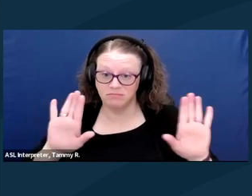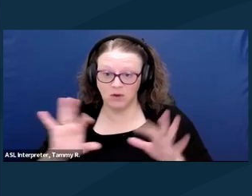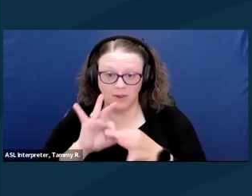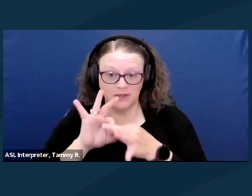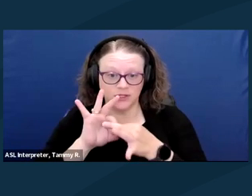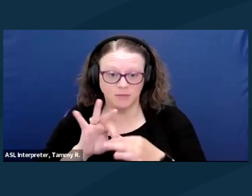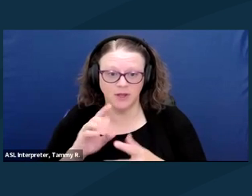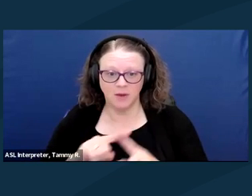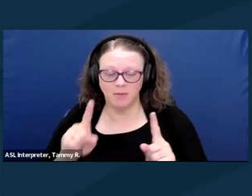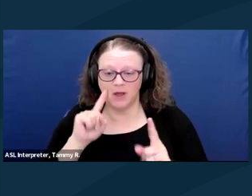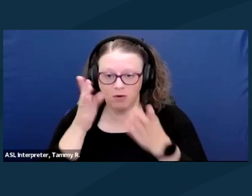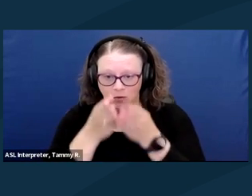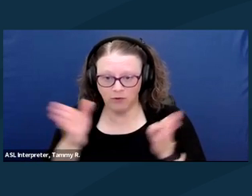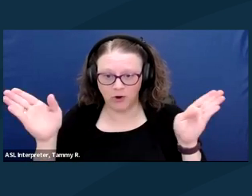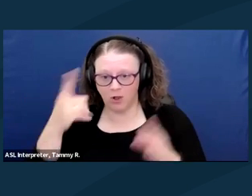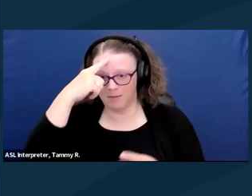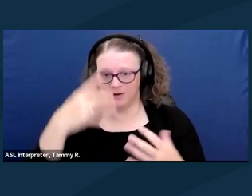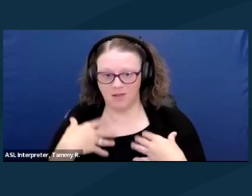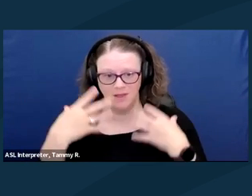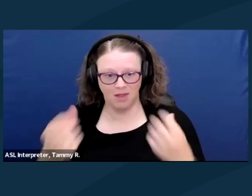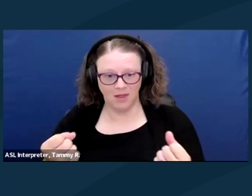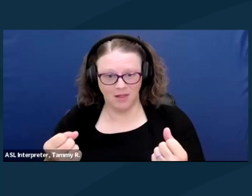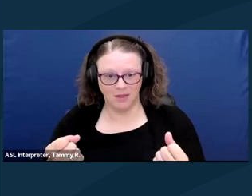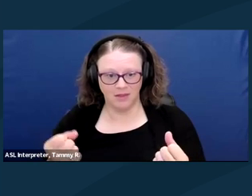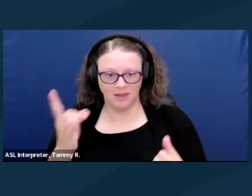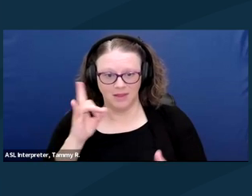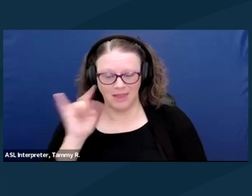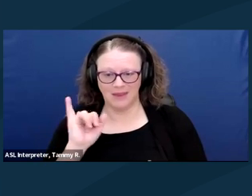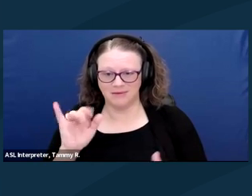that just like the mental, like the emotion, you know?